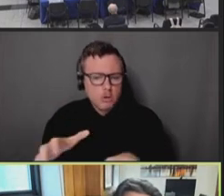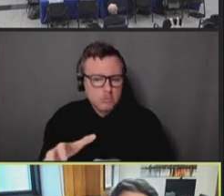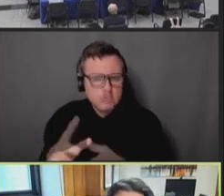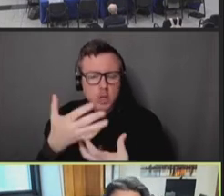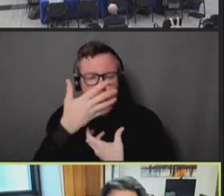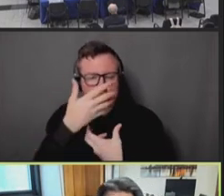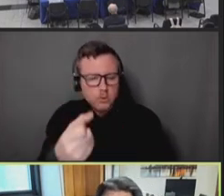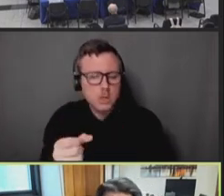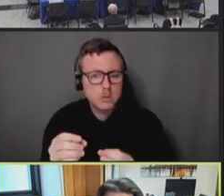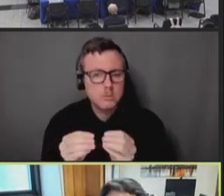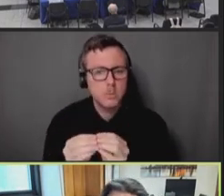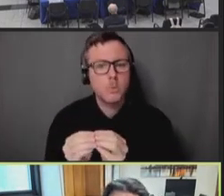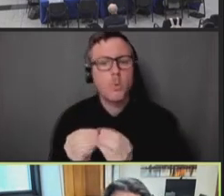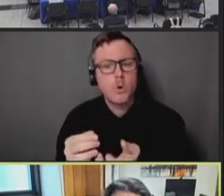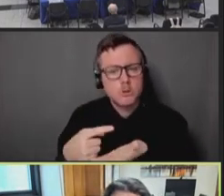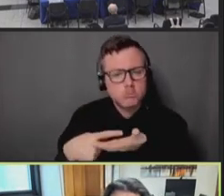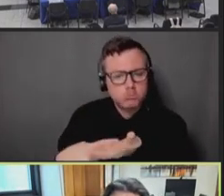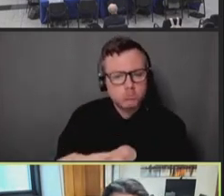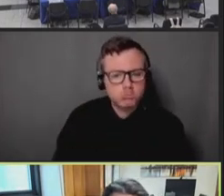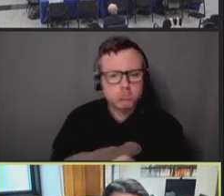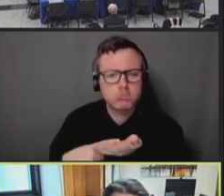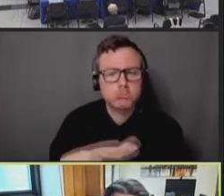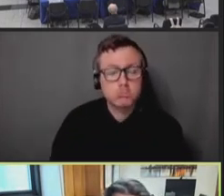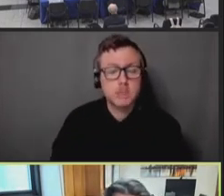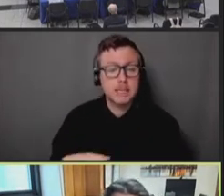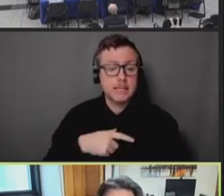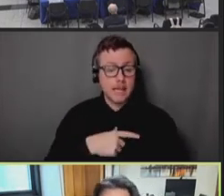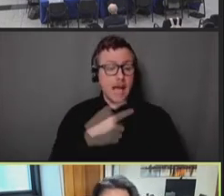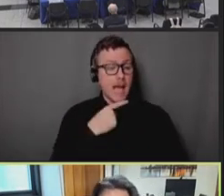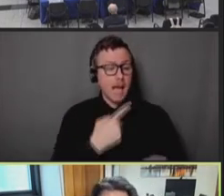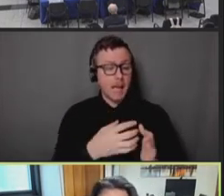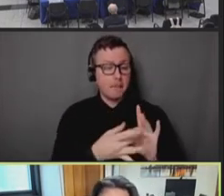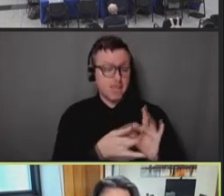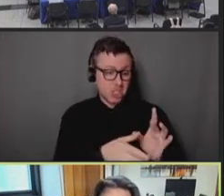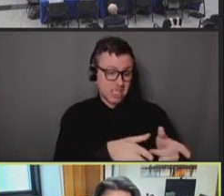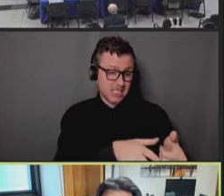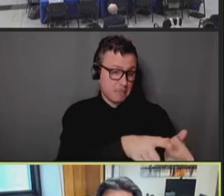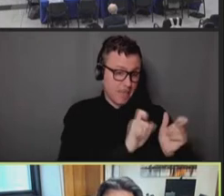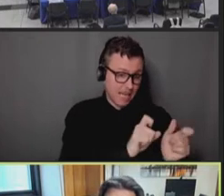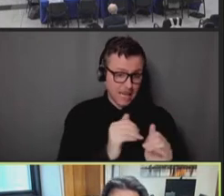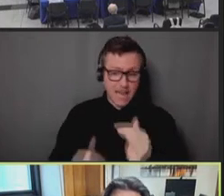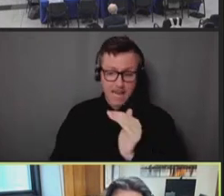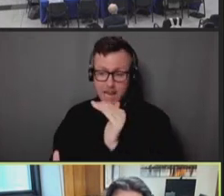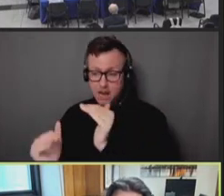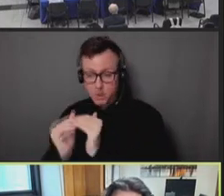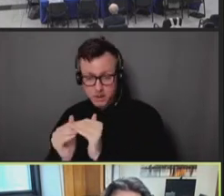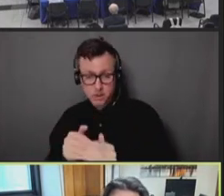I mentioned the tension between speed and equity. We have to name it, we have to recognize it,